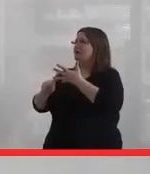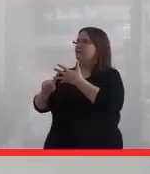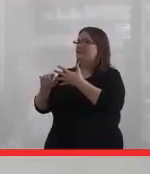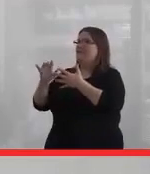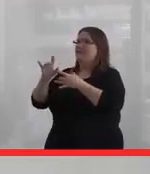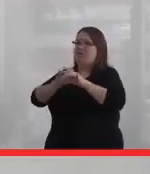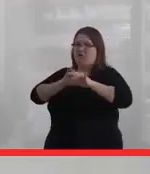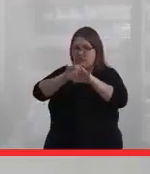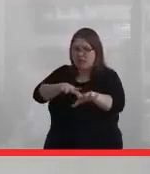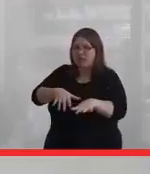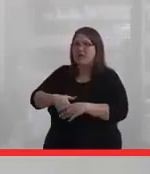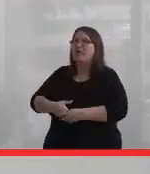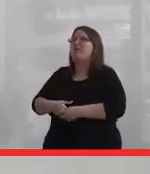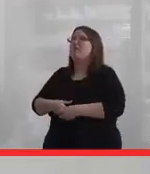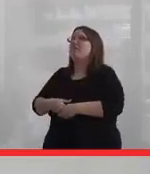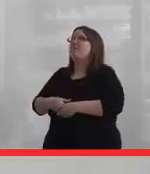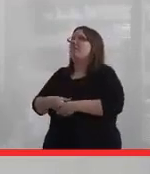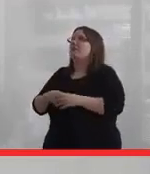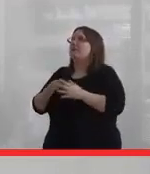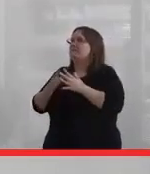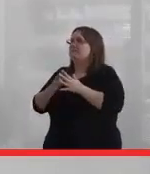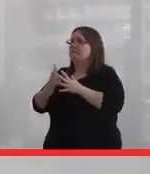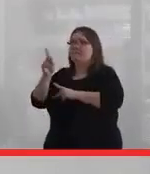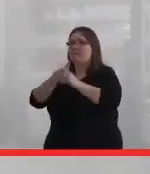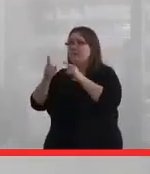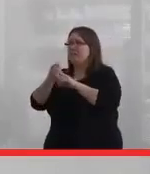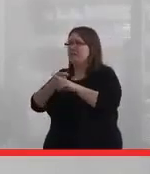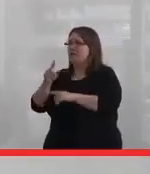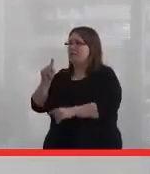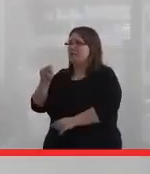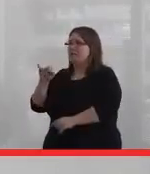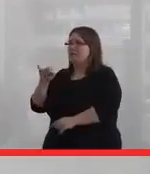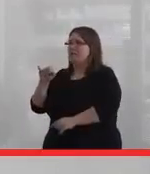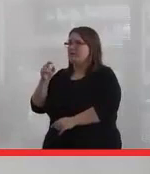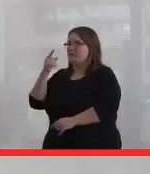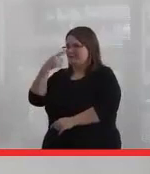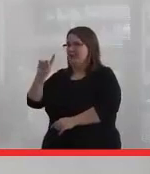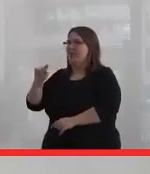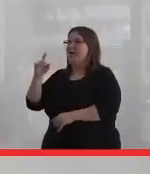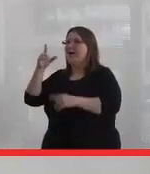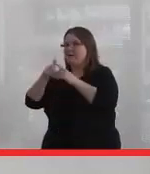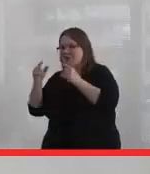from Australia, Indigenous people in Taiwan and Japan.